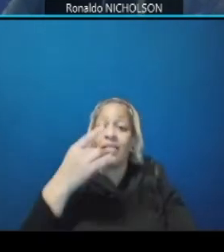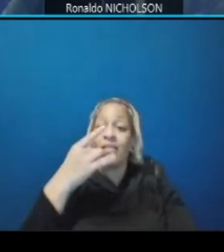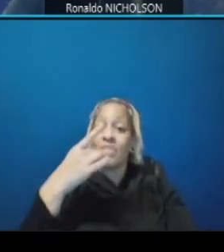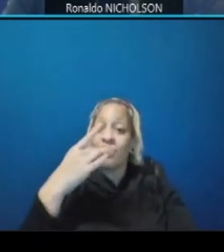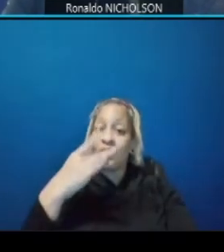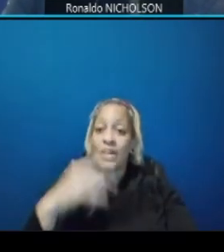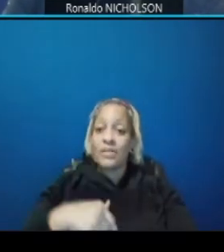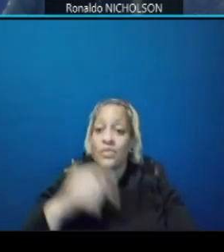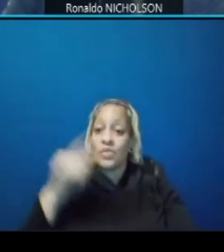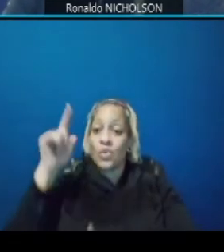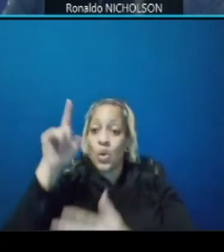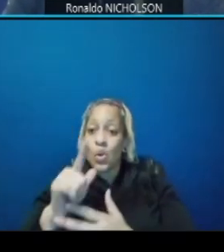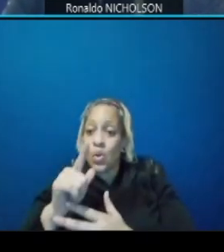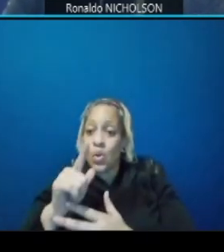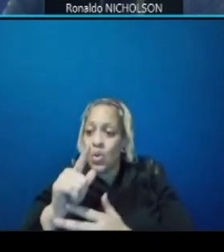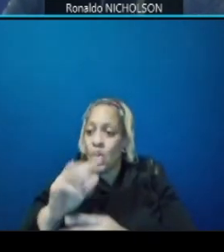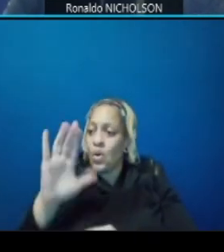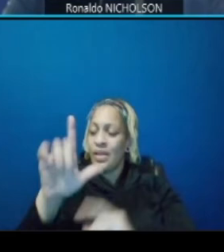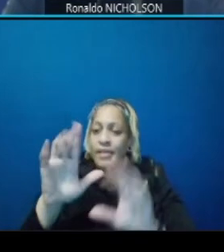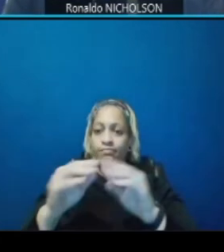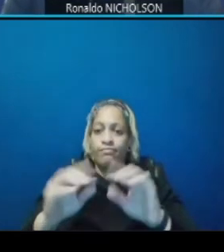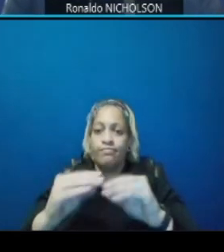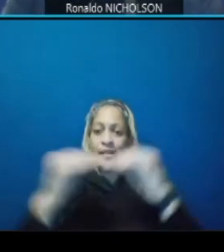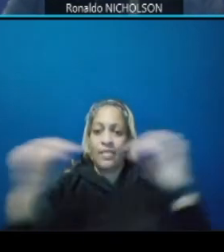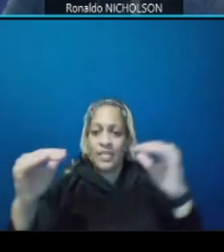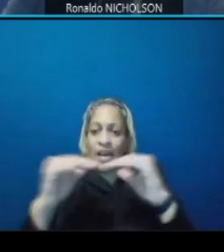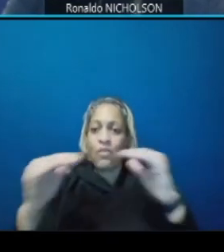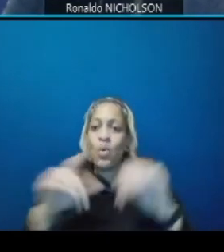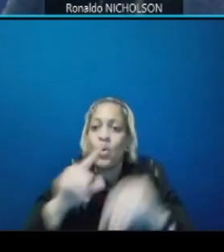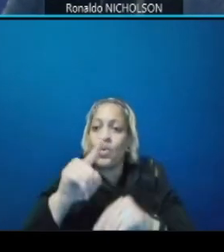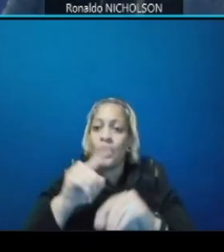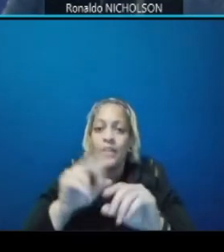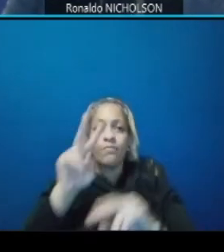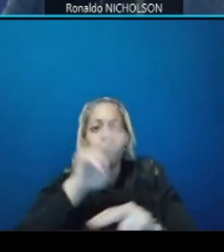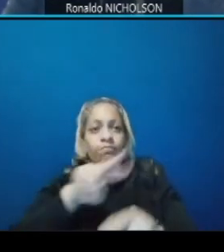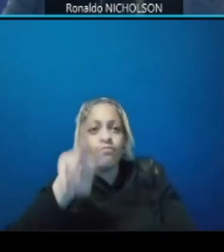level boarding for ada compliance